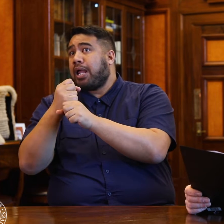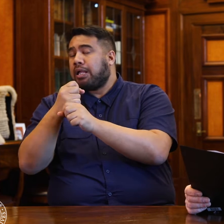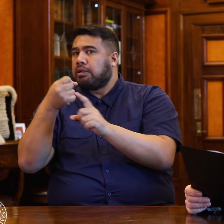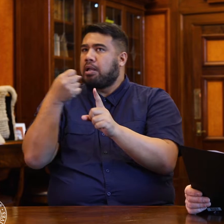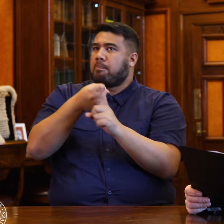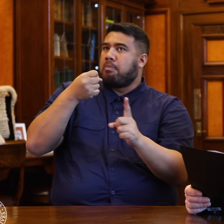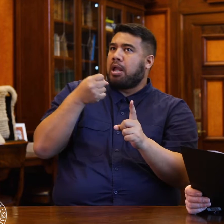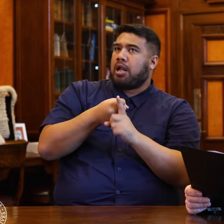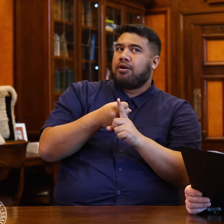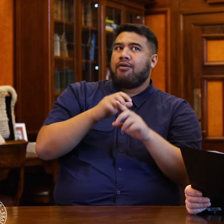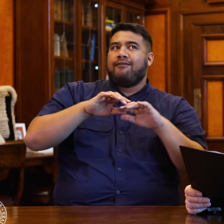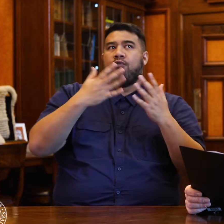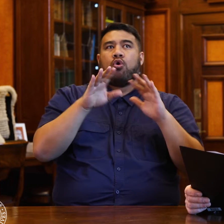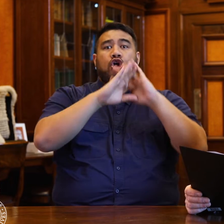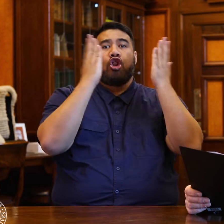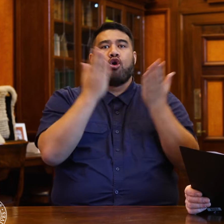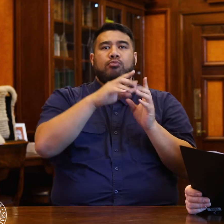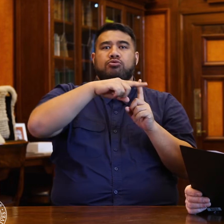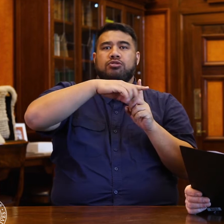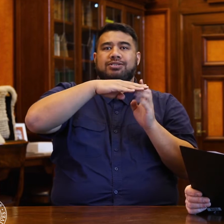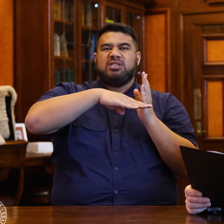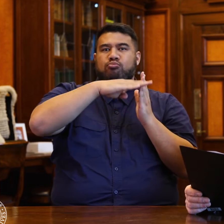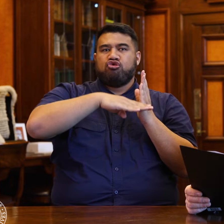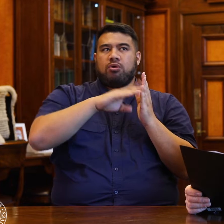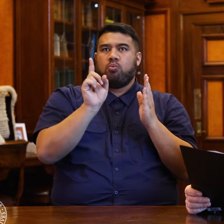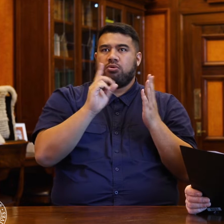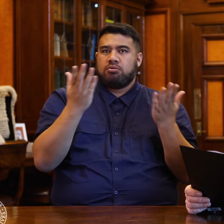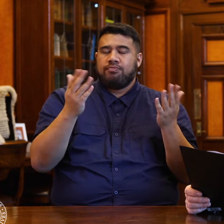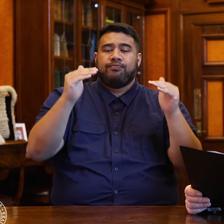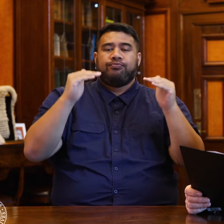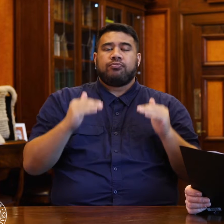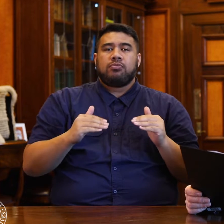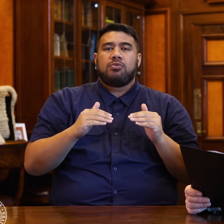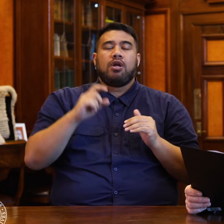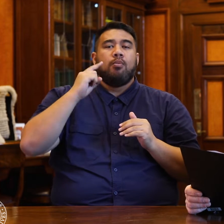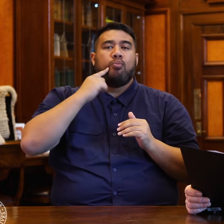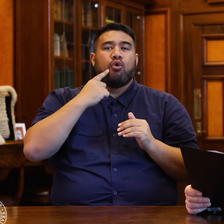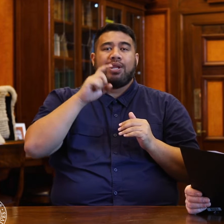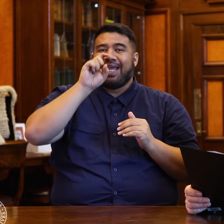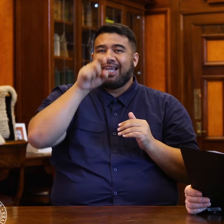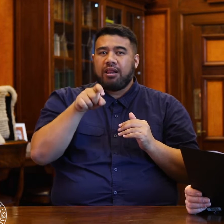on global temperatures. Paul Eagle has a question on homelessness.